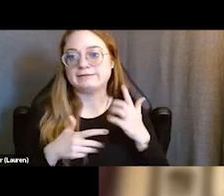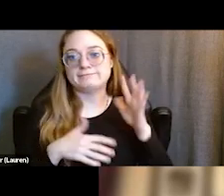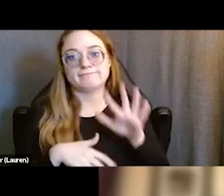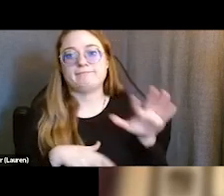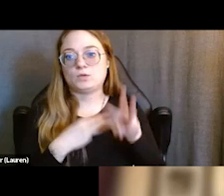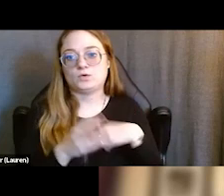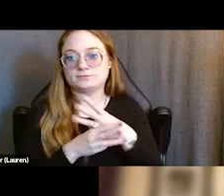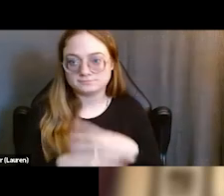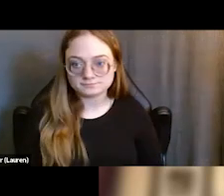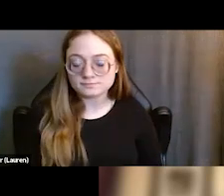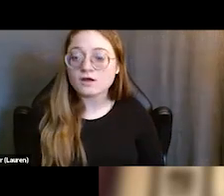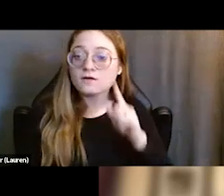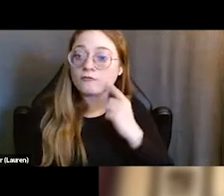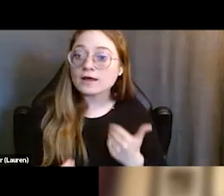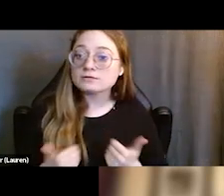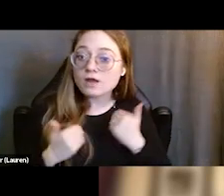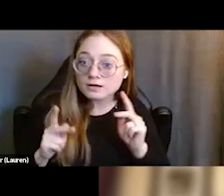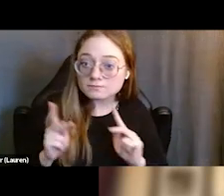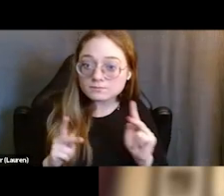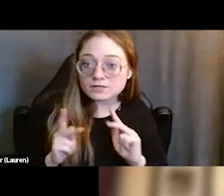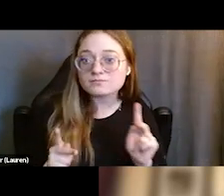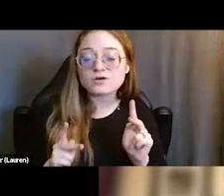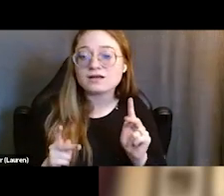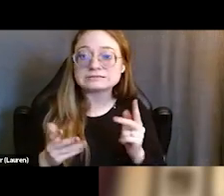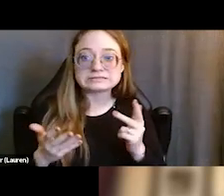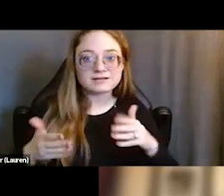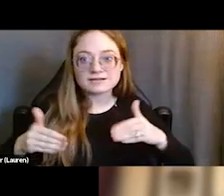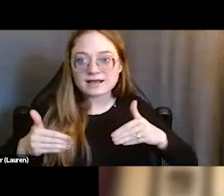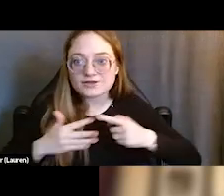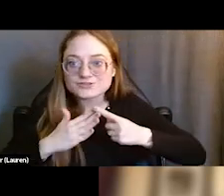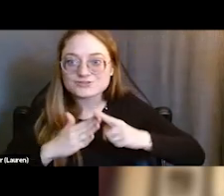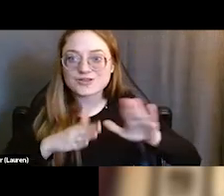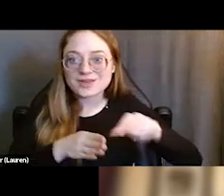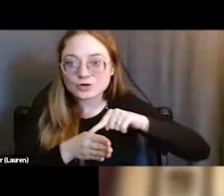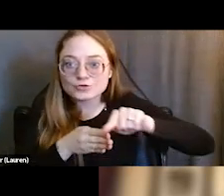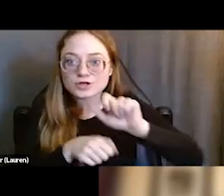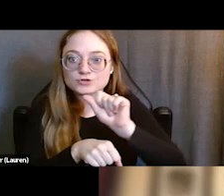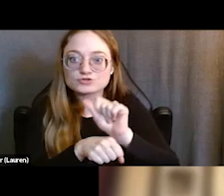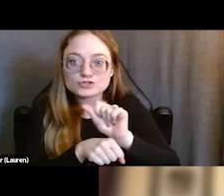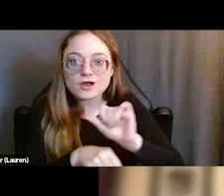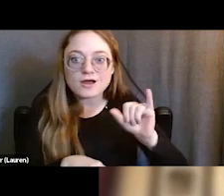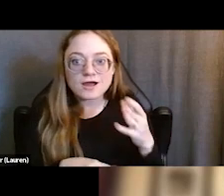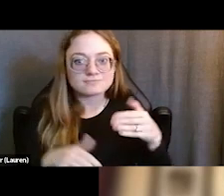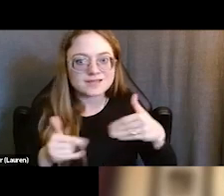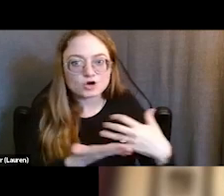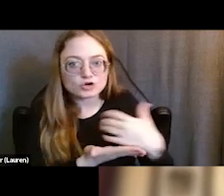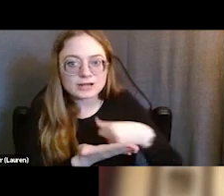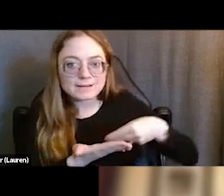young adults who are not deep in or have not yet even begun their careers and have not begun to earn money at the rate